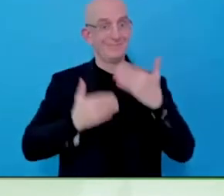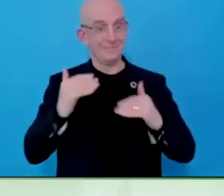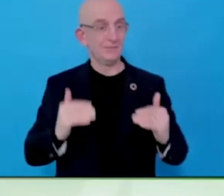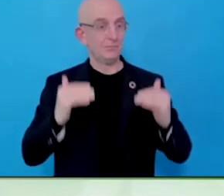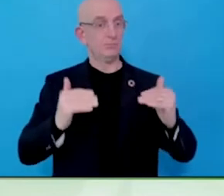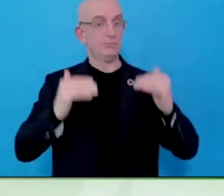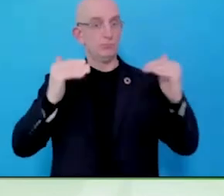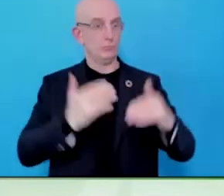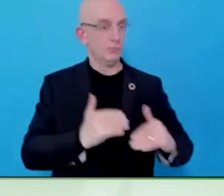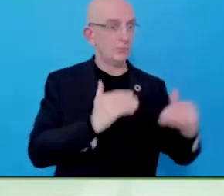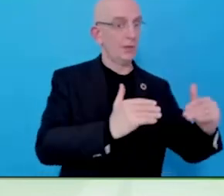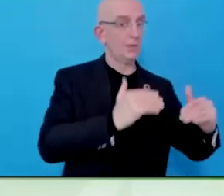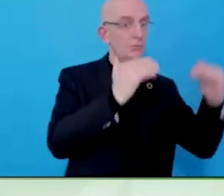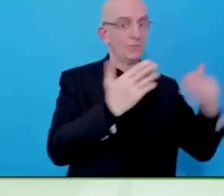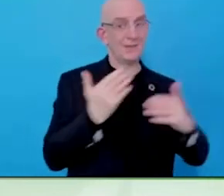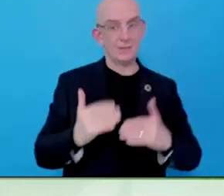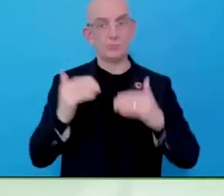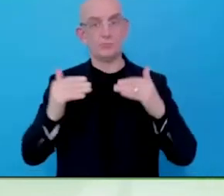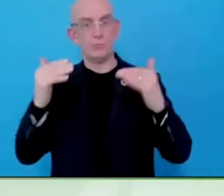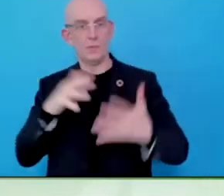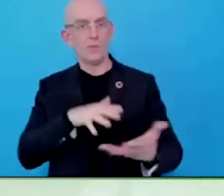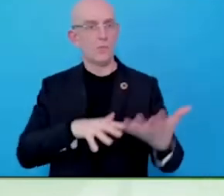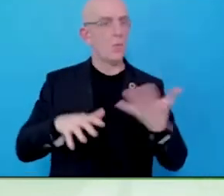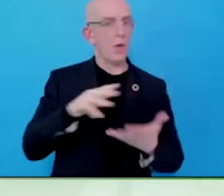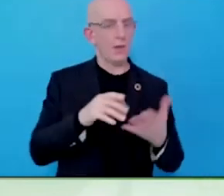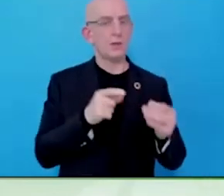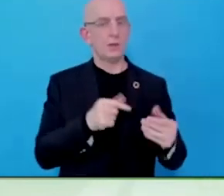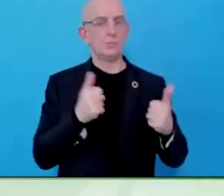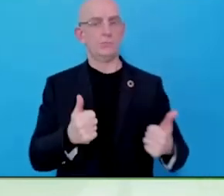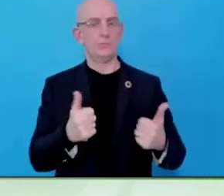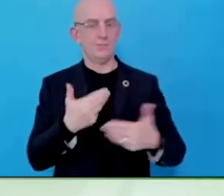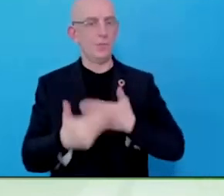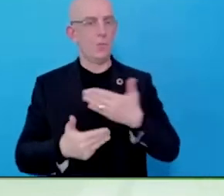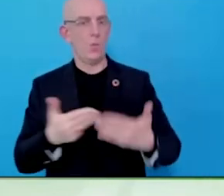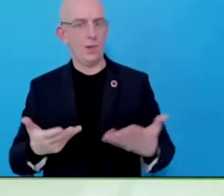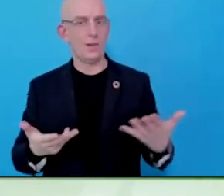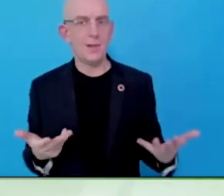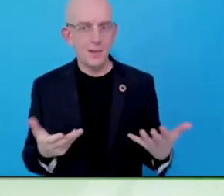expect to do, how they define best practice and they don't make it